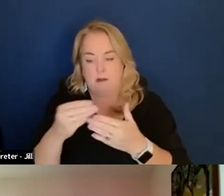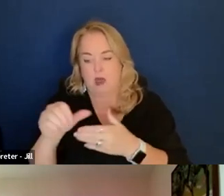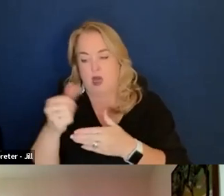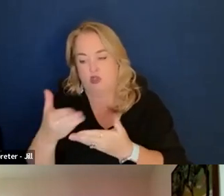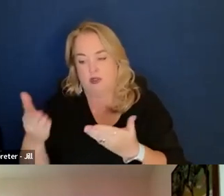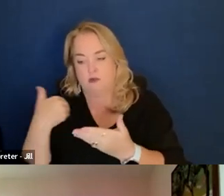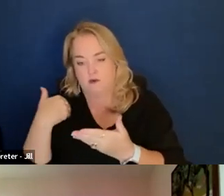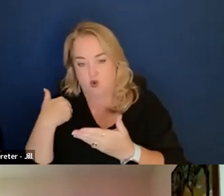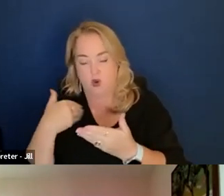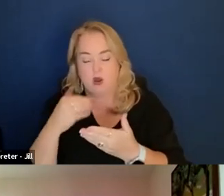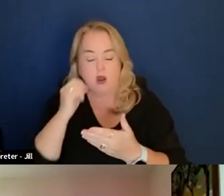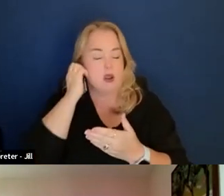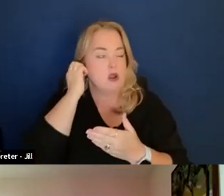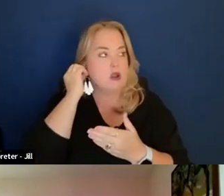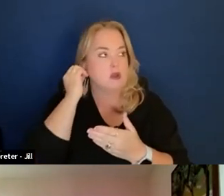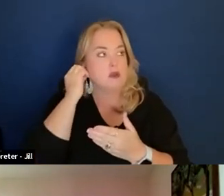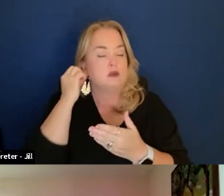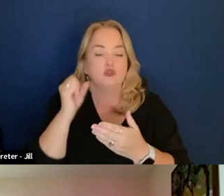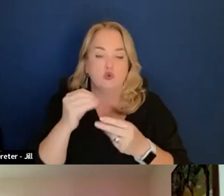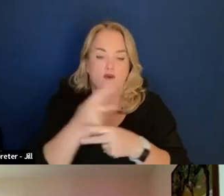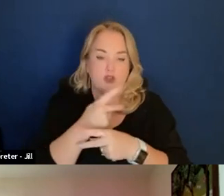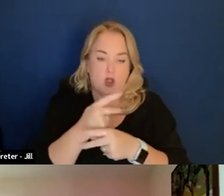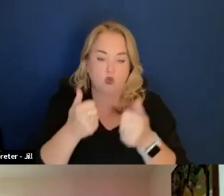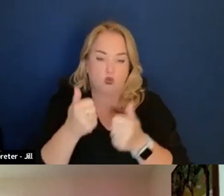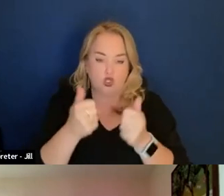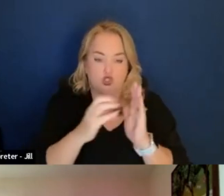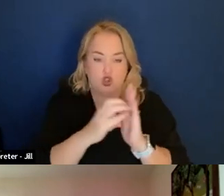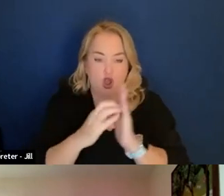Figuring out which clauses is difficult.